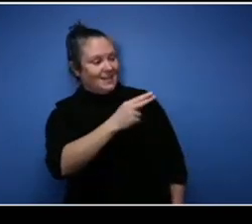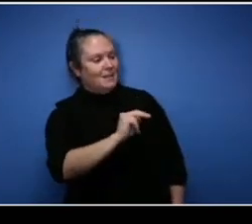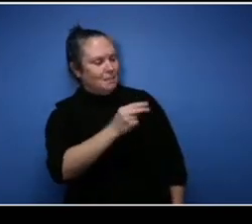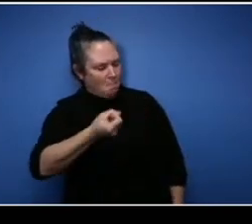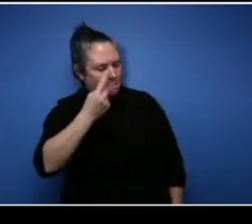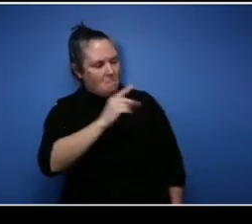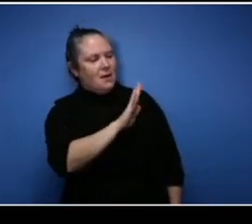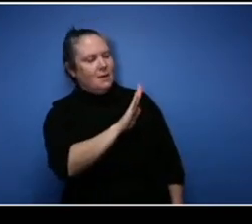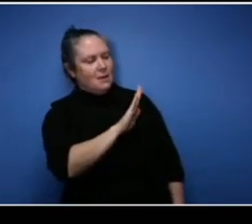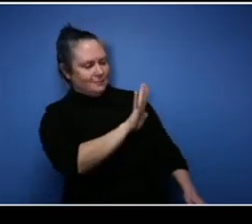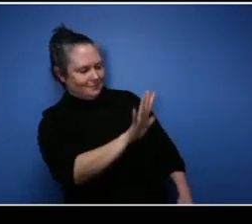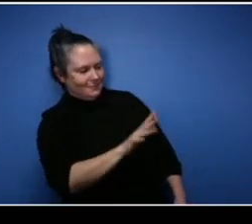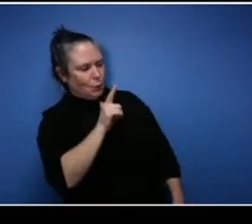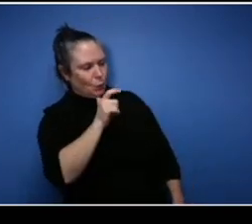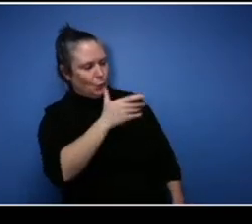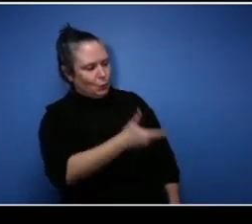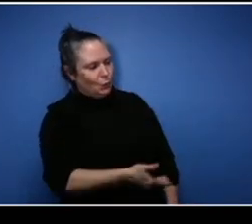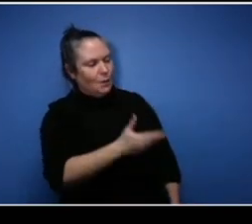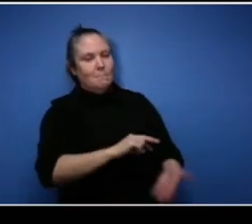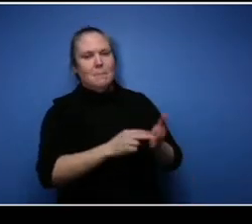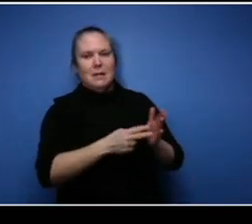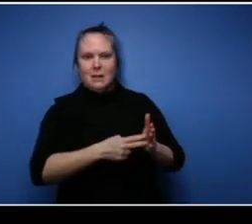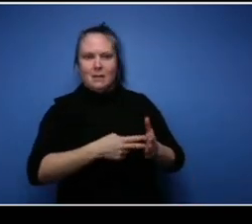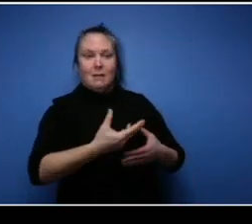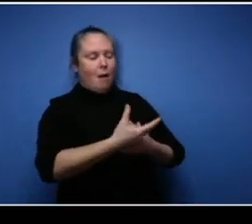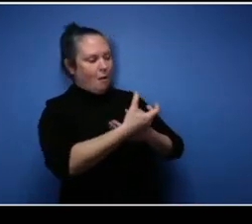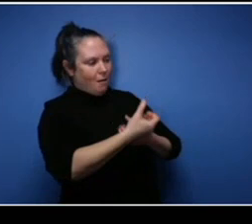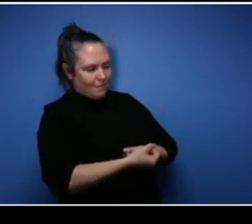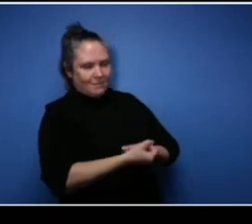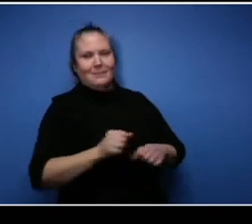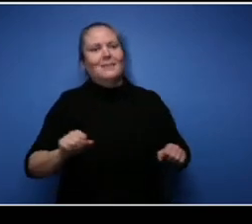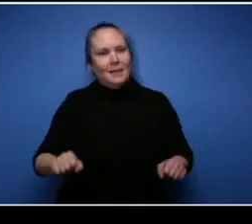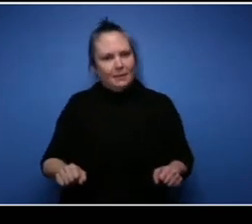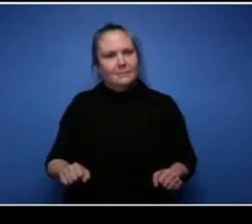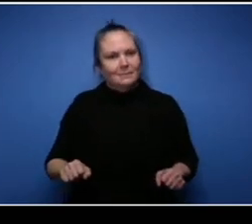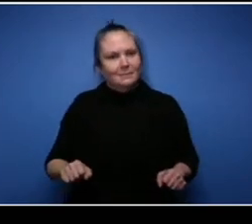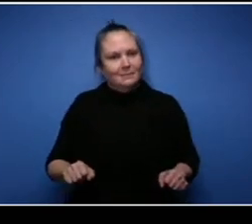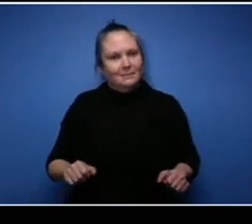know that they can trust you and believe in what you have to offer you know that's it.